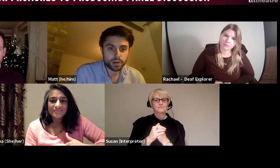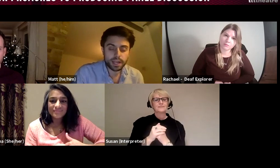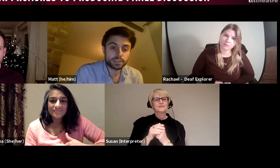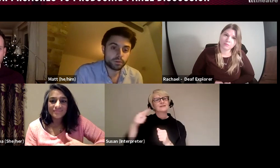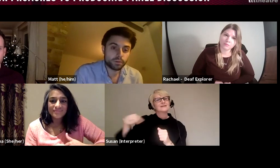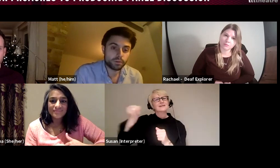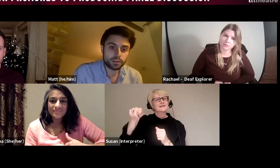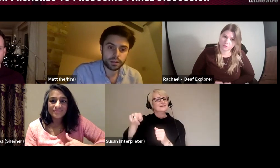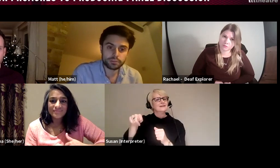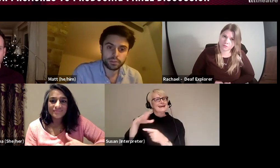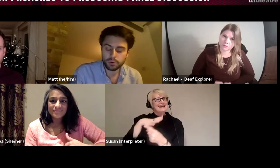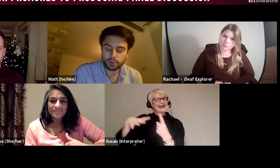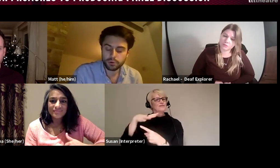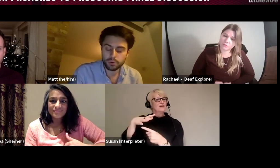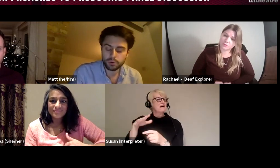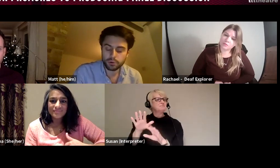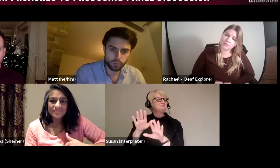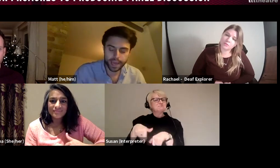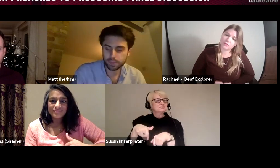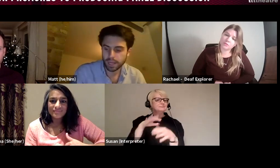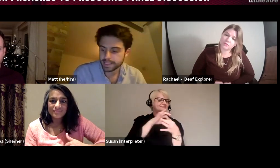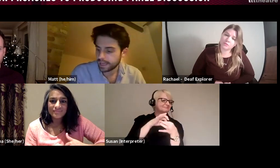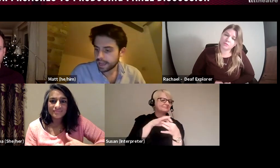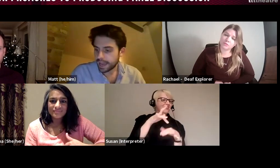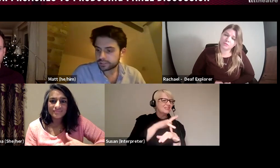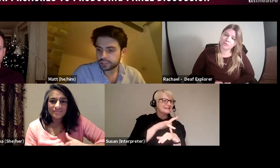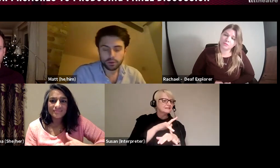and has been quite culturally deprived and we talked about what we had in place and someone